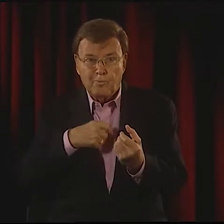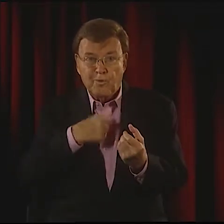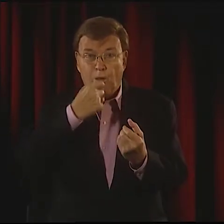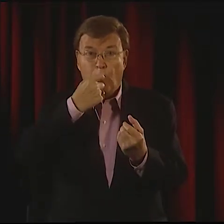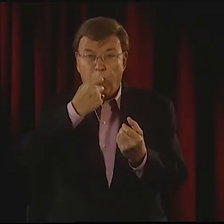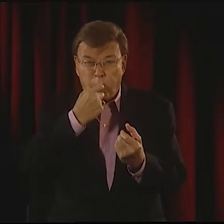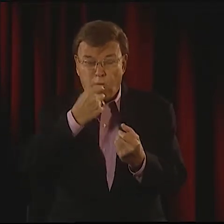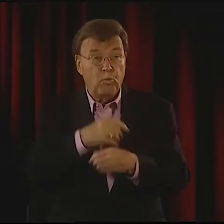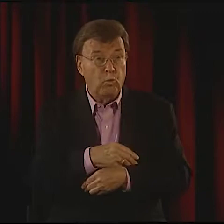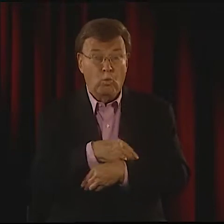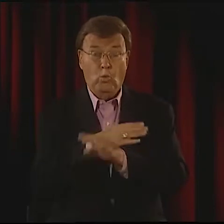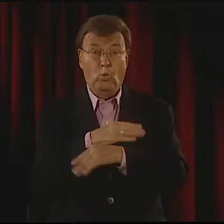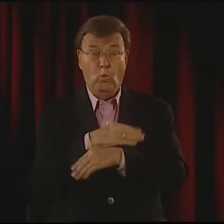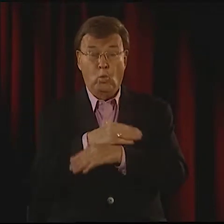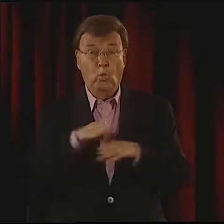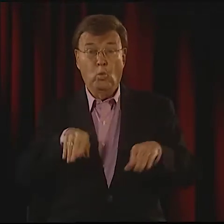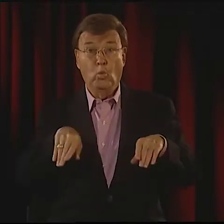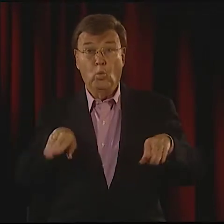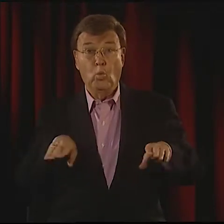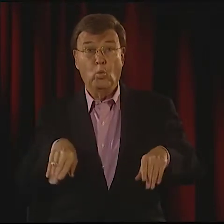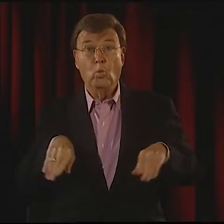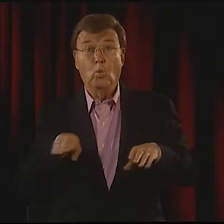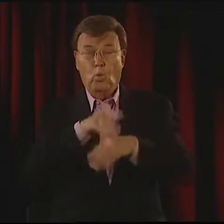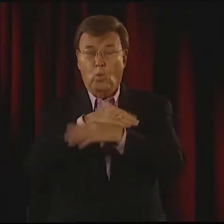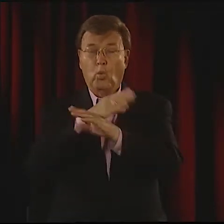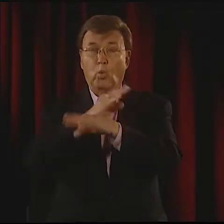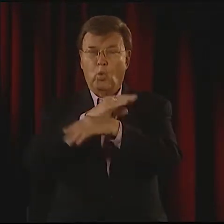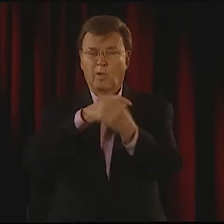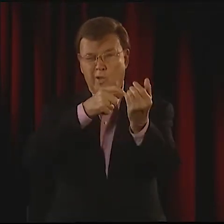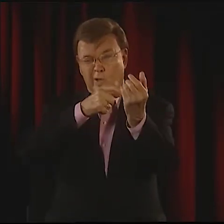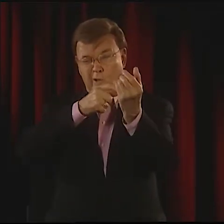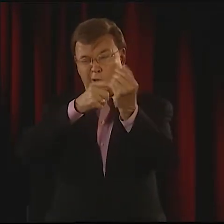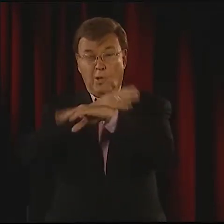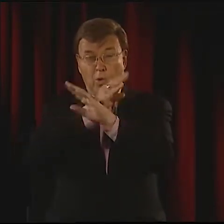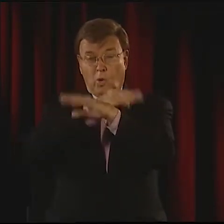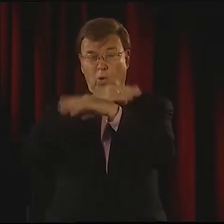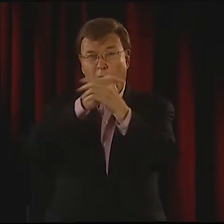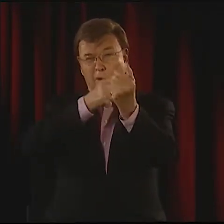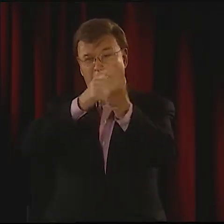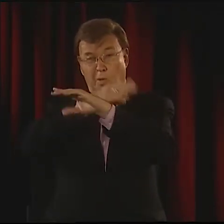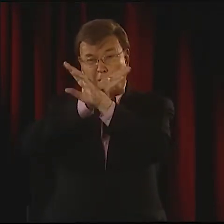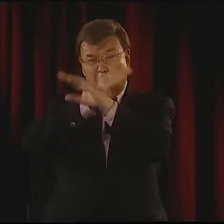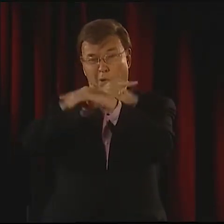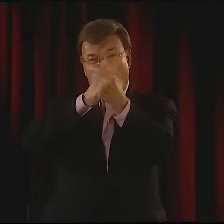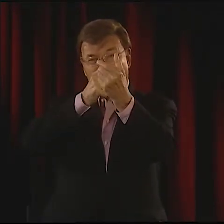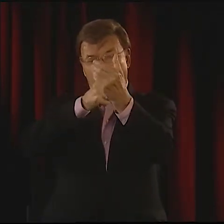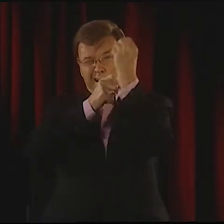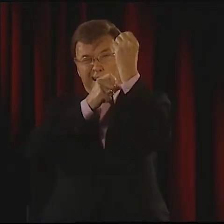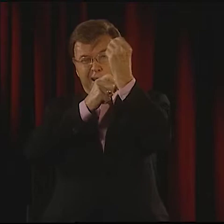THE DOG POINTS. THE HUNTER BLOWS HIS WHISTLE. THE BIRD TAKES WING.